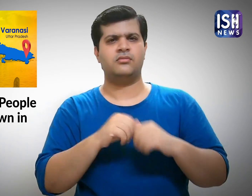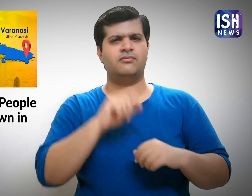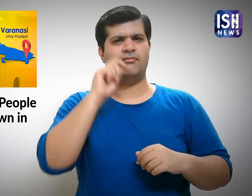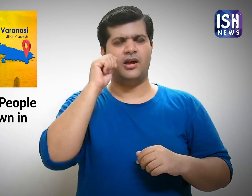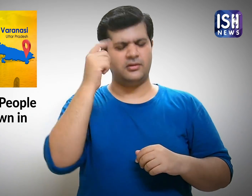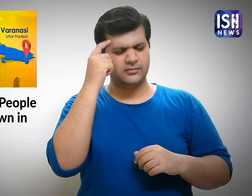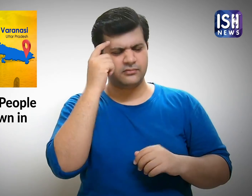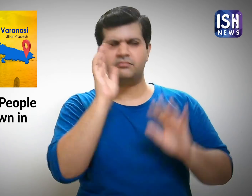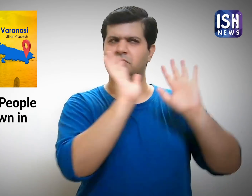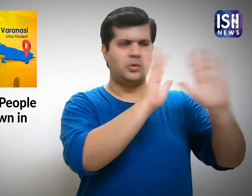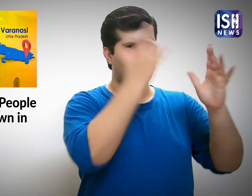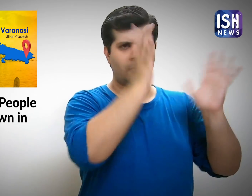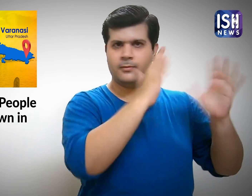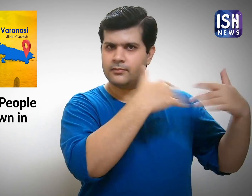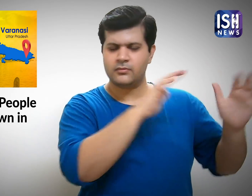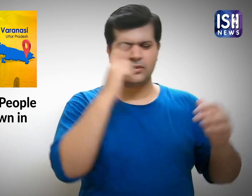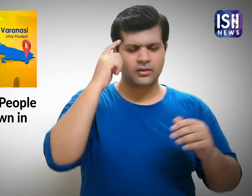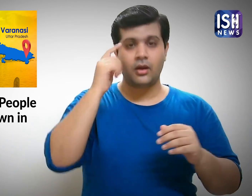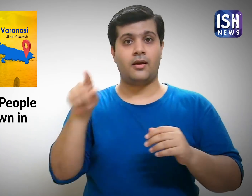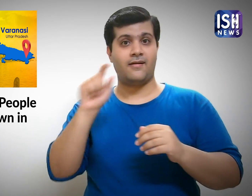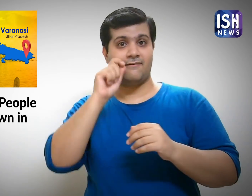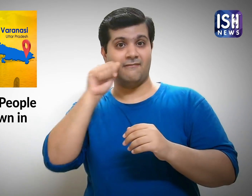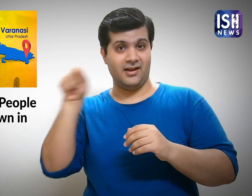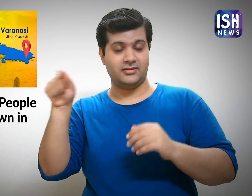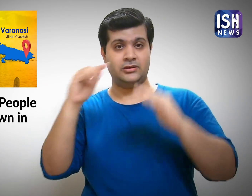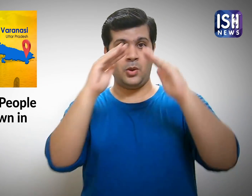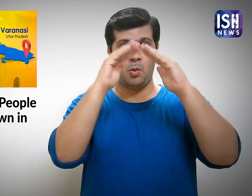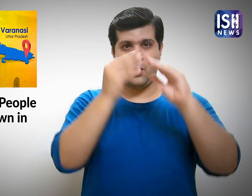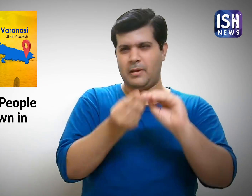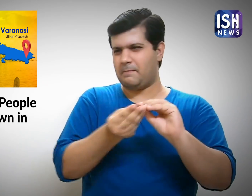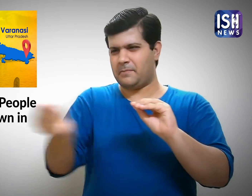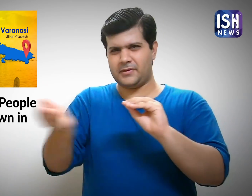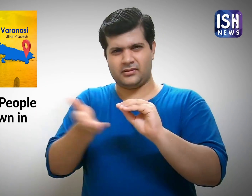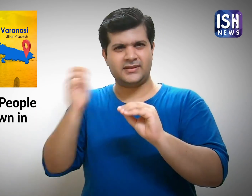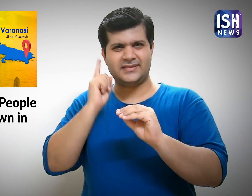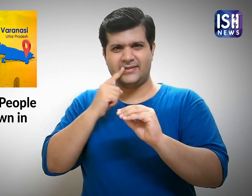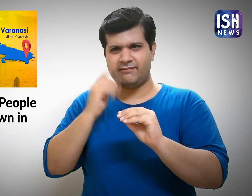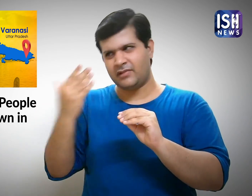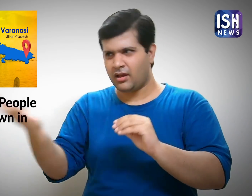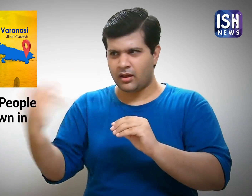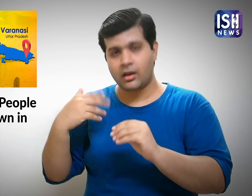He then decided to take the help of Deaf individuals living close to his house.